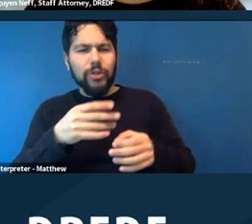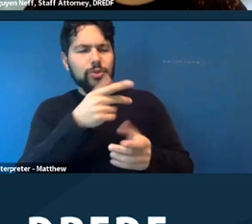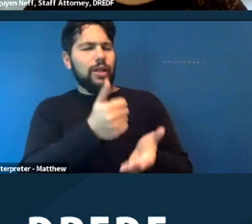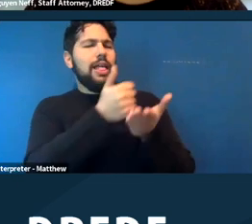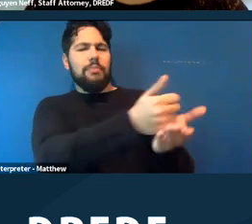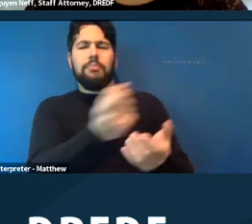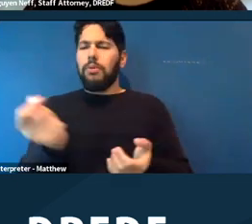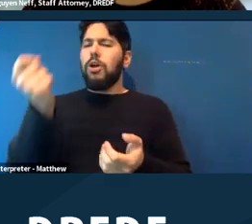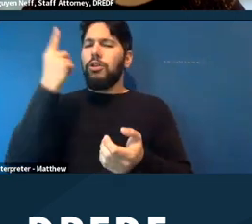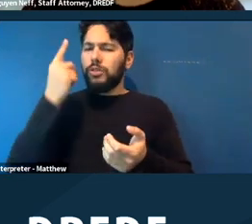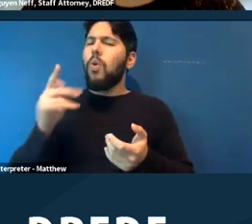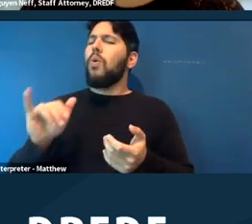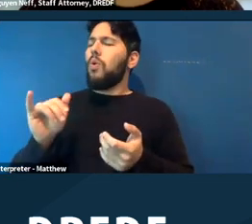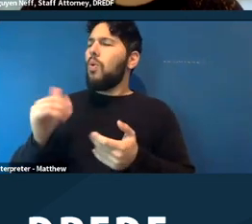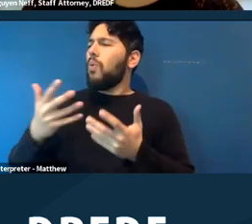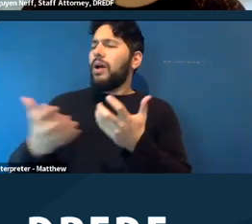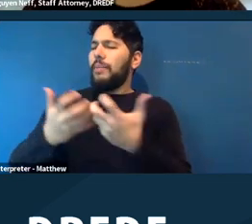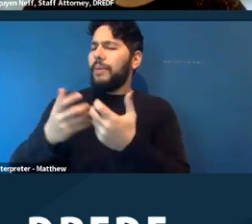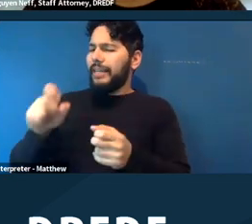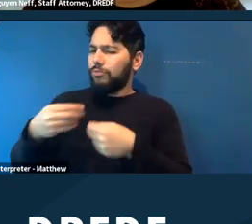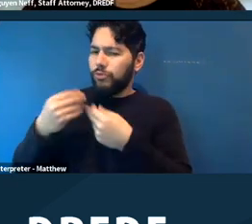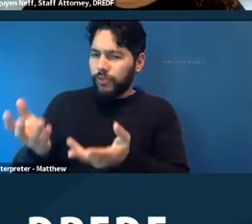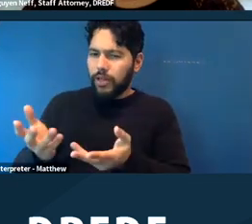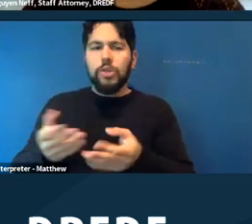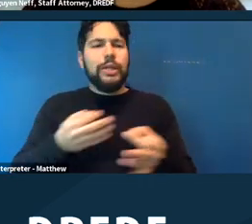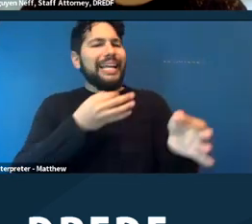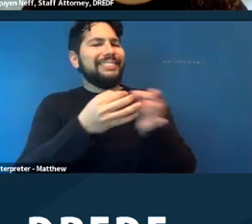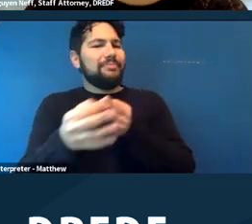understanding the accommodation that you need. So you want to explain the accommodation like